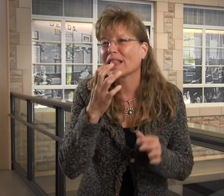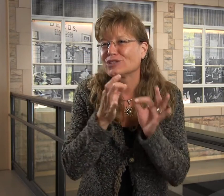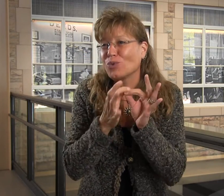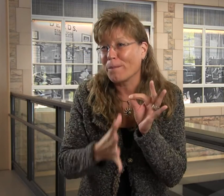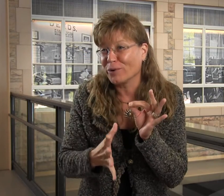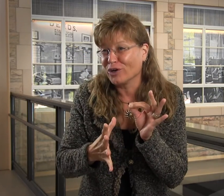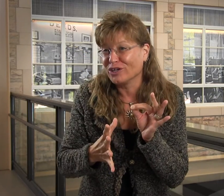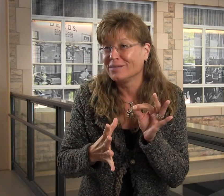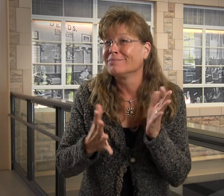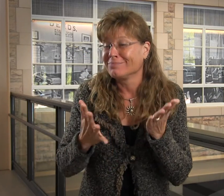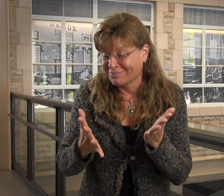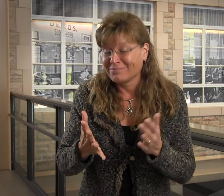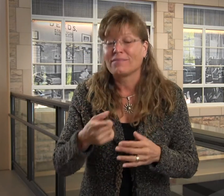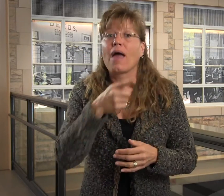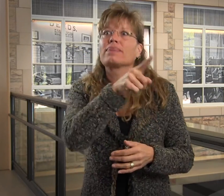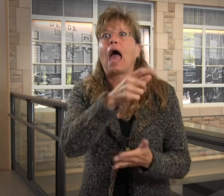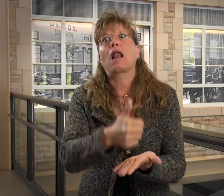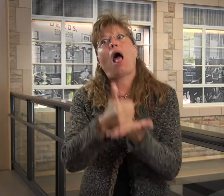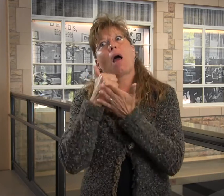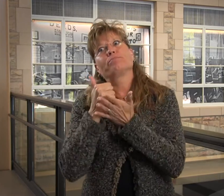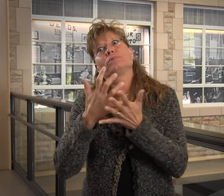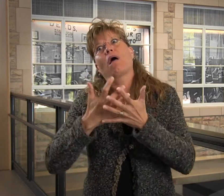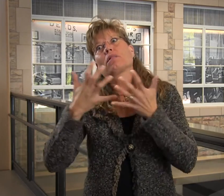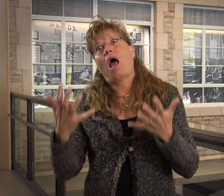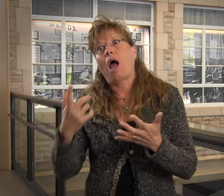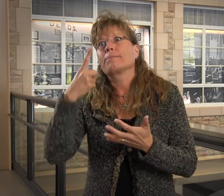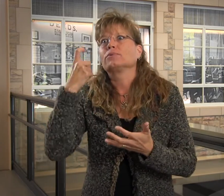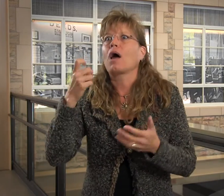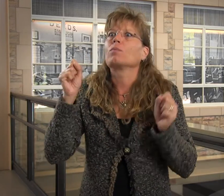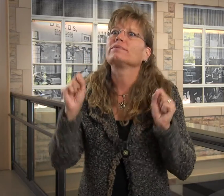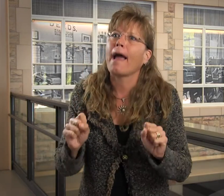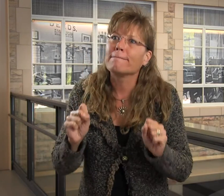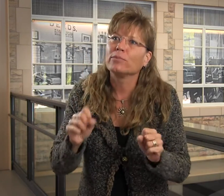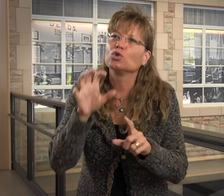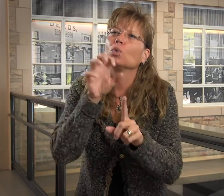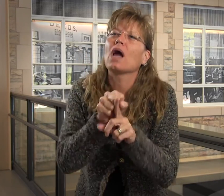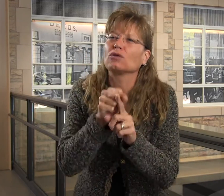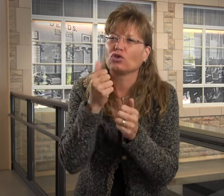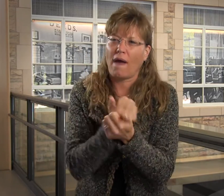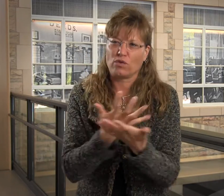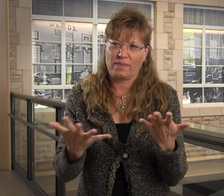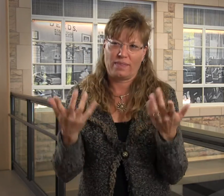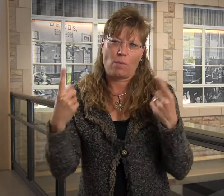I had an oral interpreter. That helped immensely, because I was able to catch everything that was taking